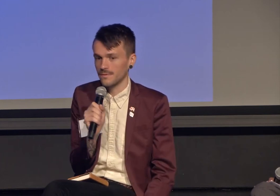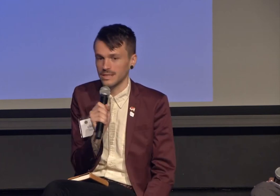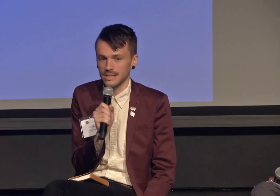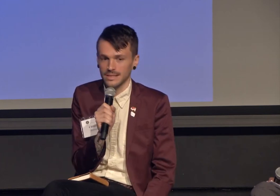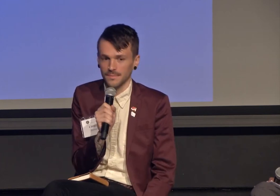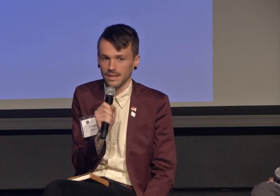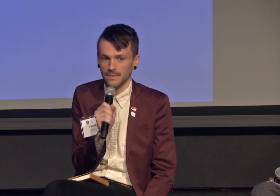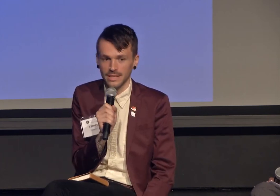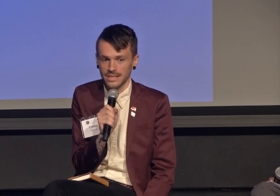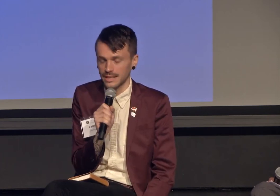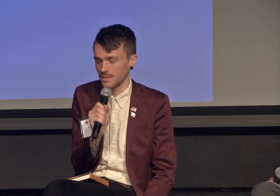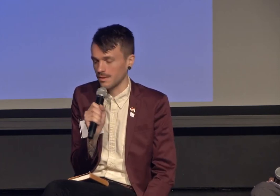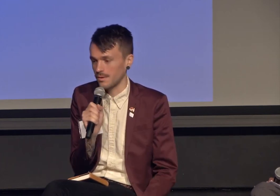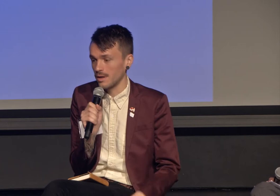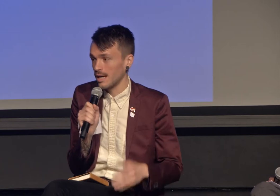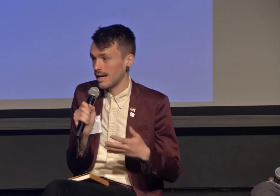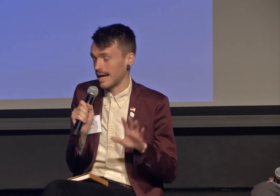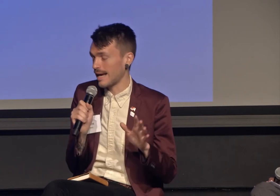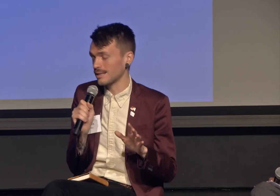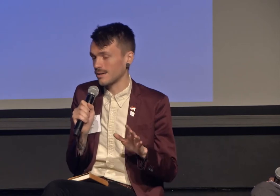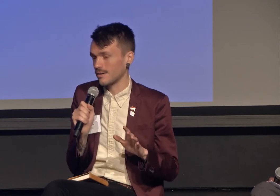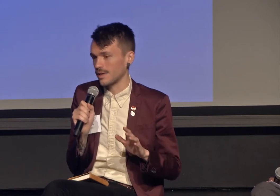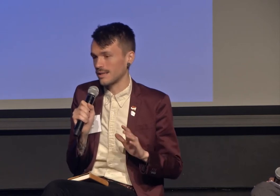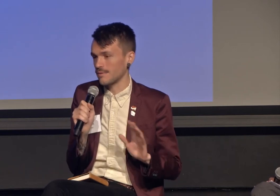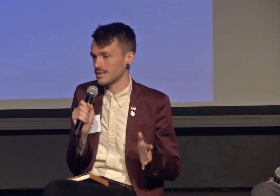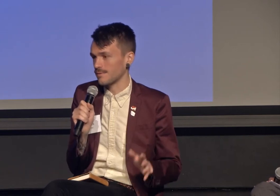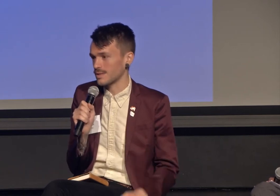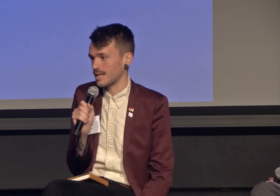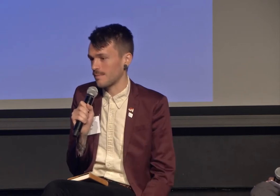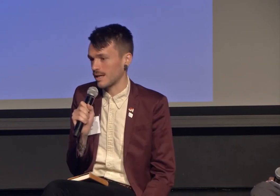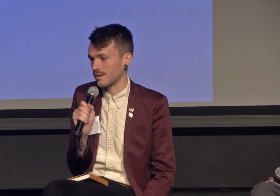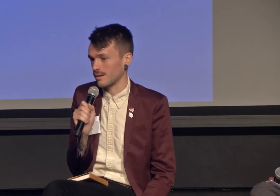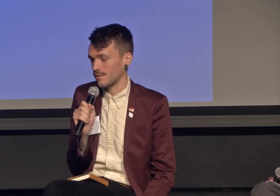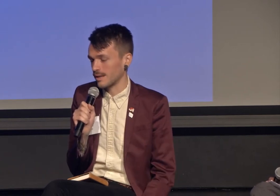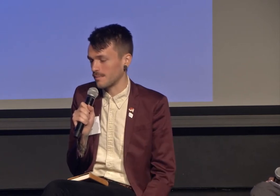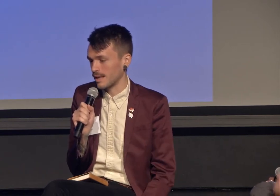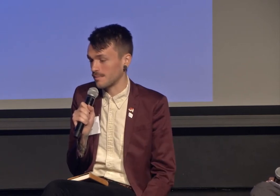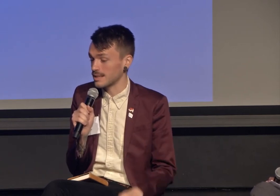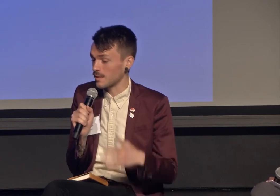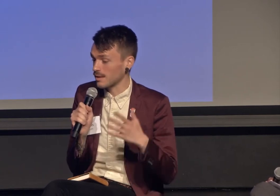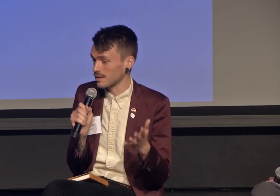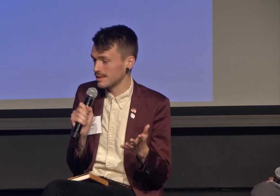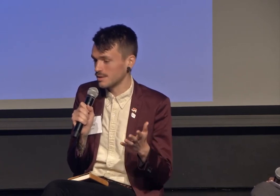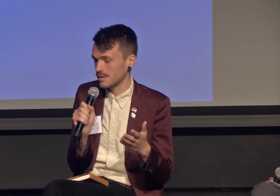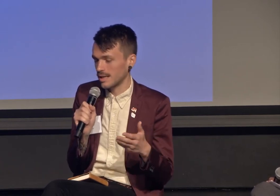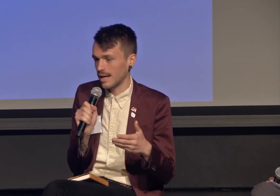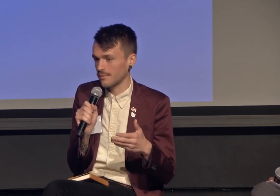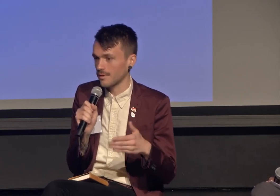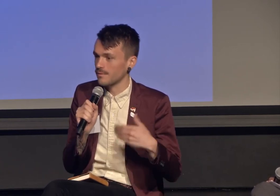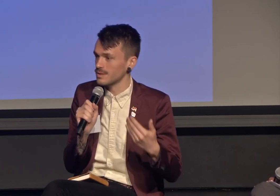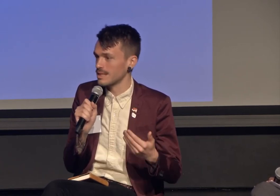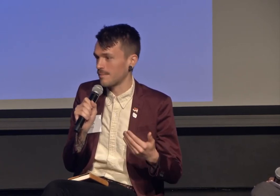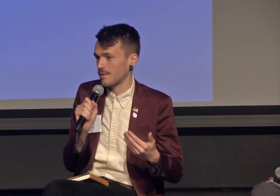if it's something that resonates with you?" I hadn't heard of it. I looked into it and for the first time